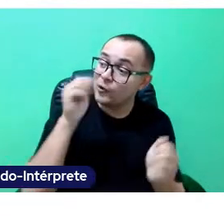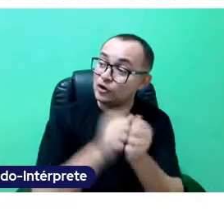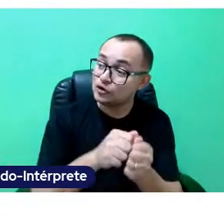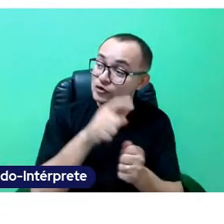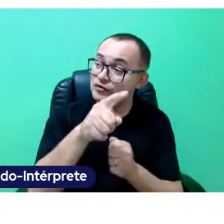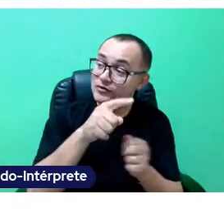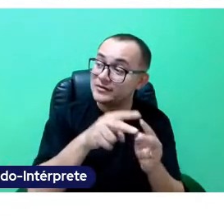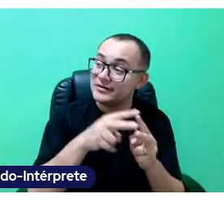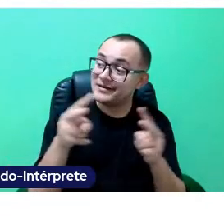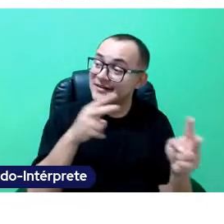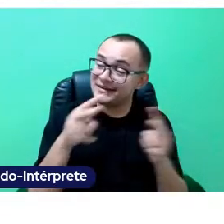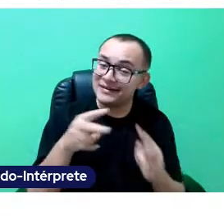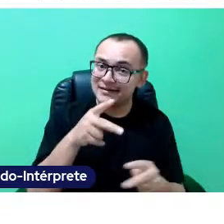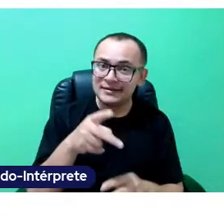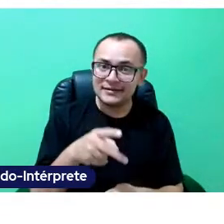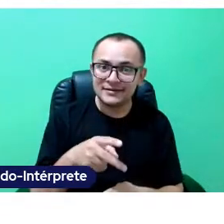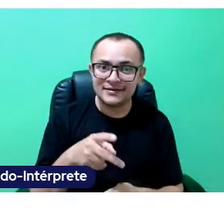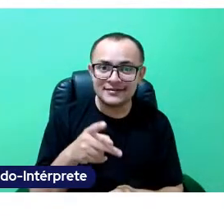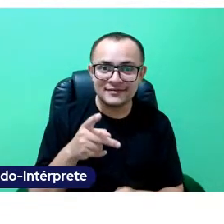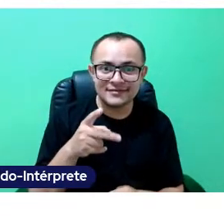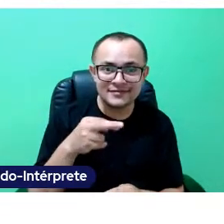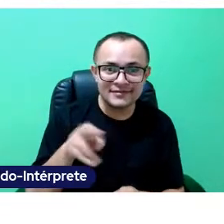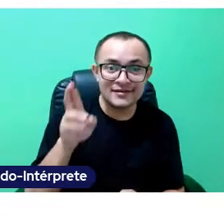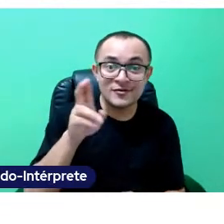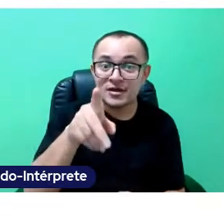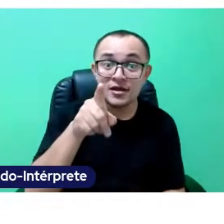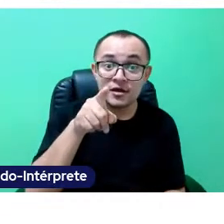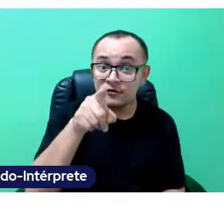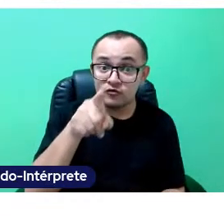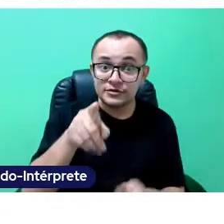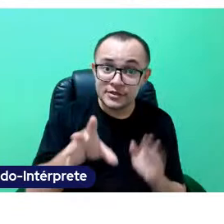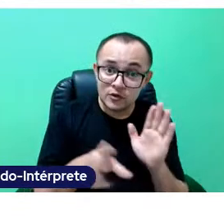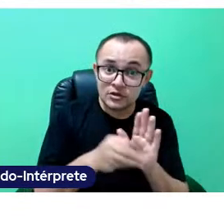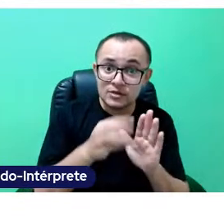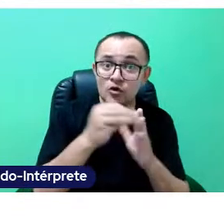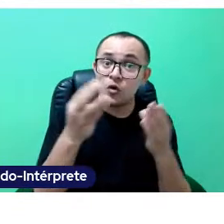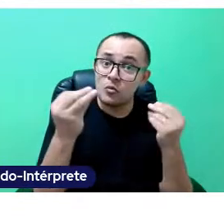And that represents your greatness, right? How great is your contribution.